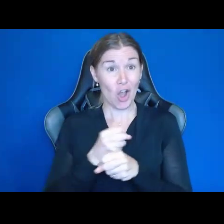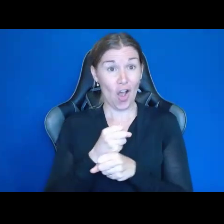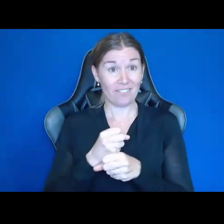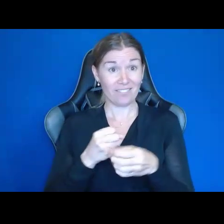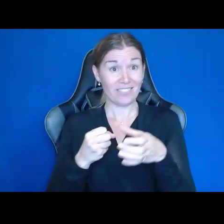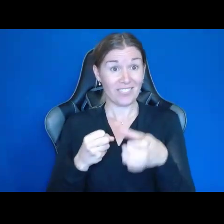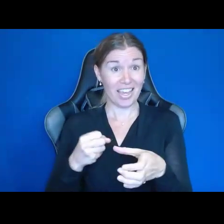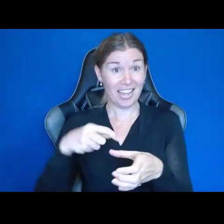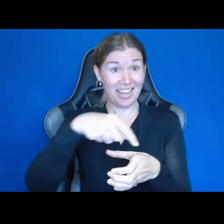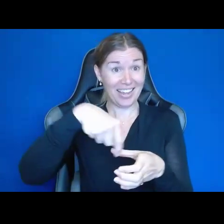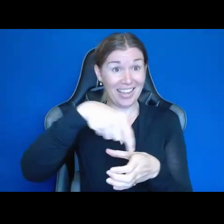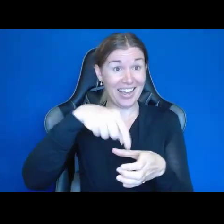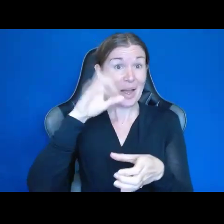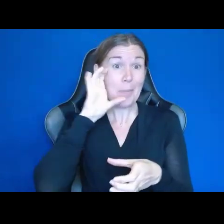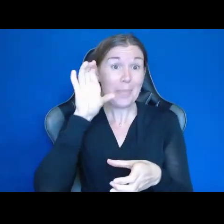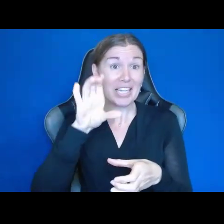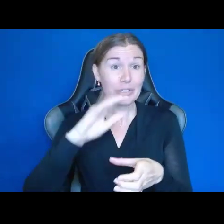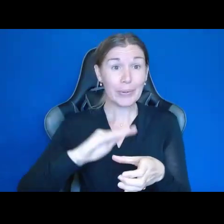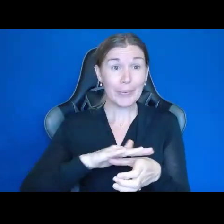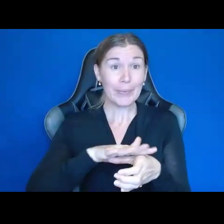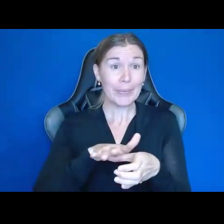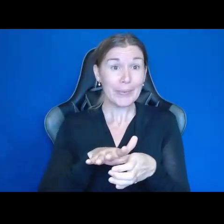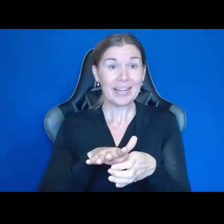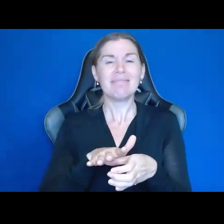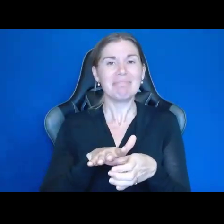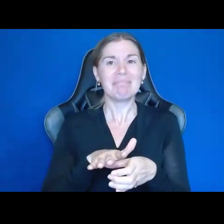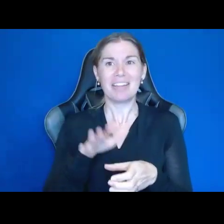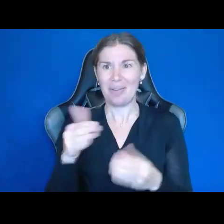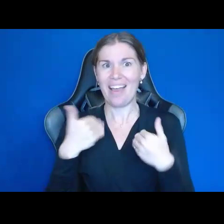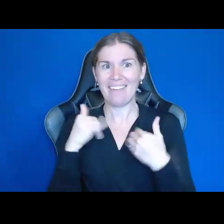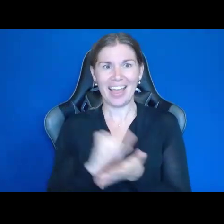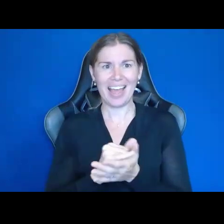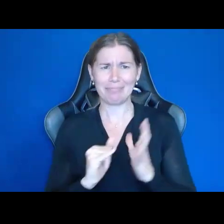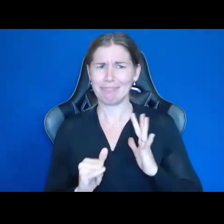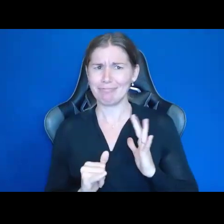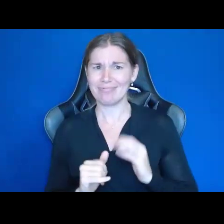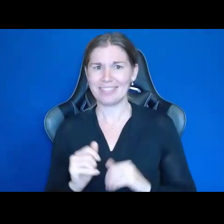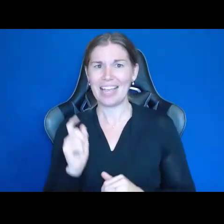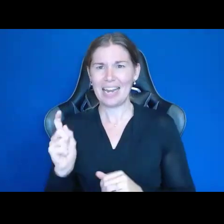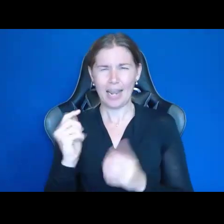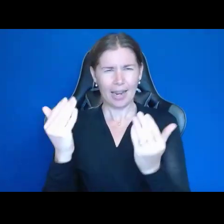coffee, you know, whether it's feathers or, you know, and you've got those. I need a lesson. They look gorgeous.